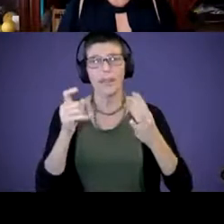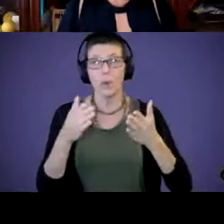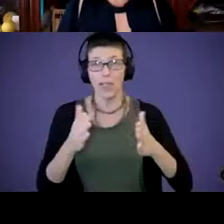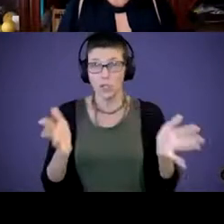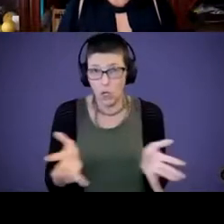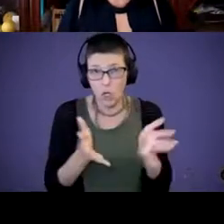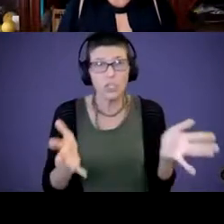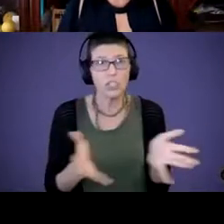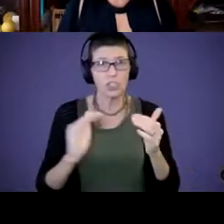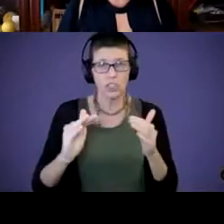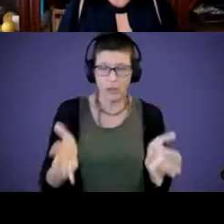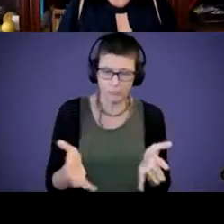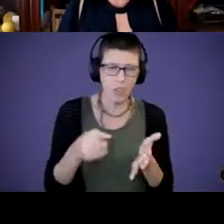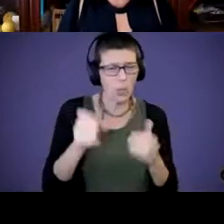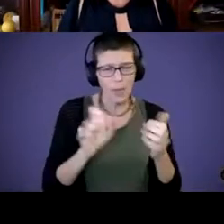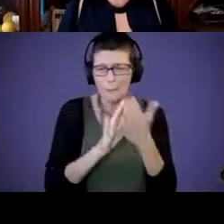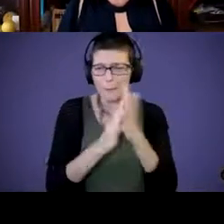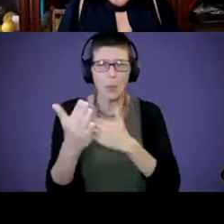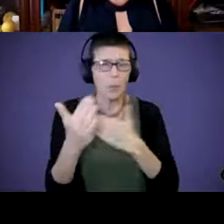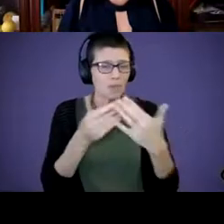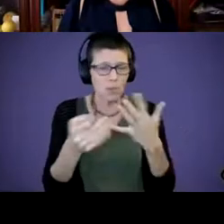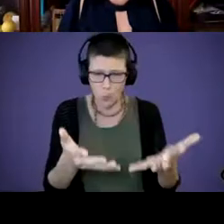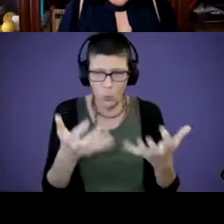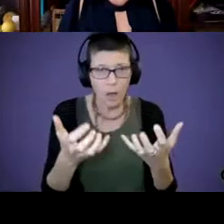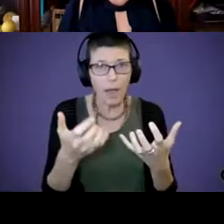that they can be anything they want to be, and we're going to help them figure out how